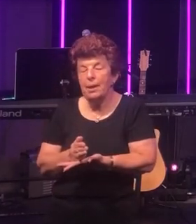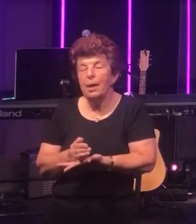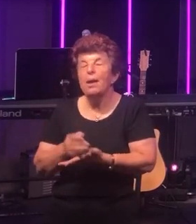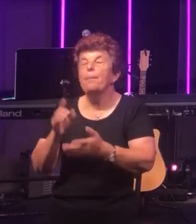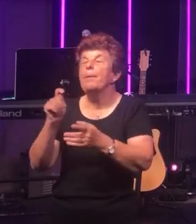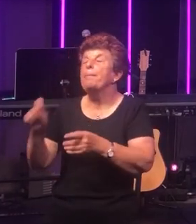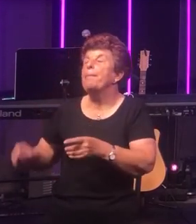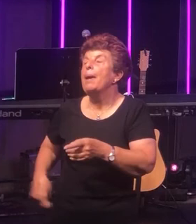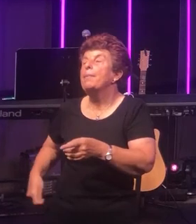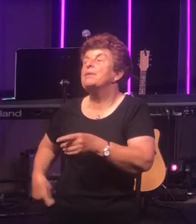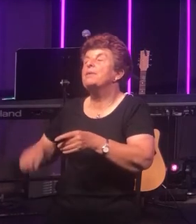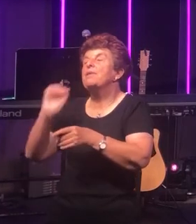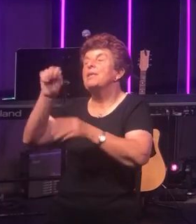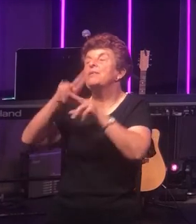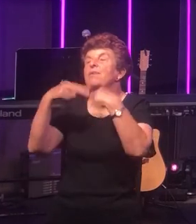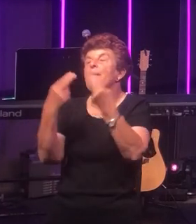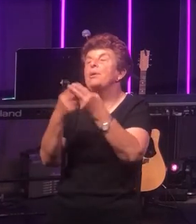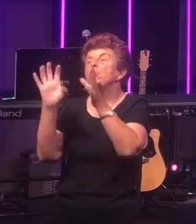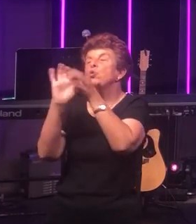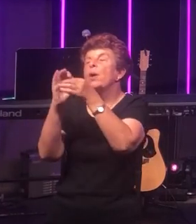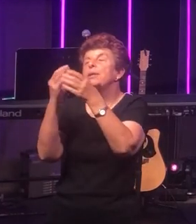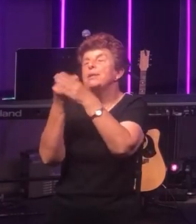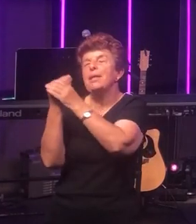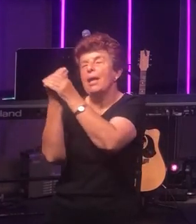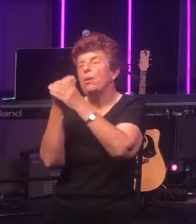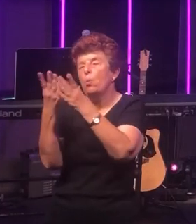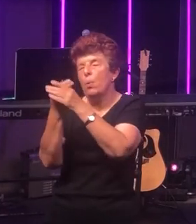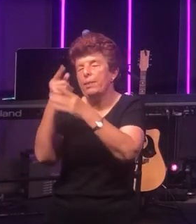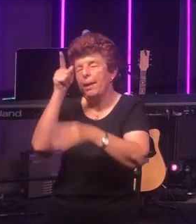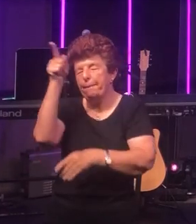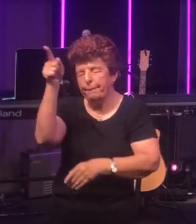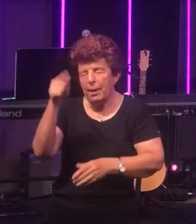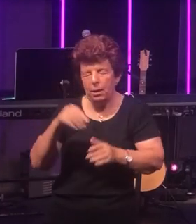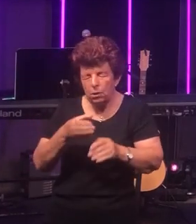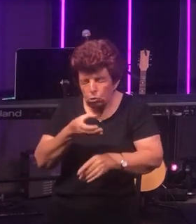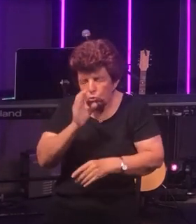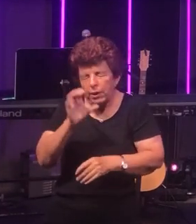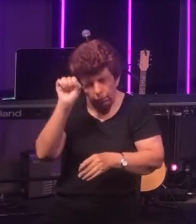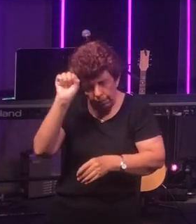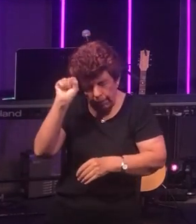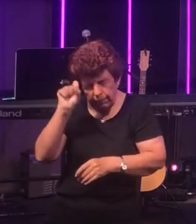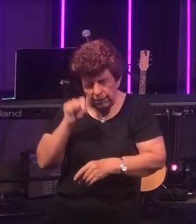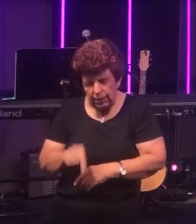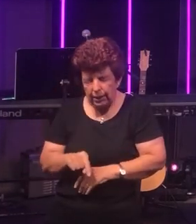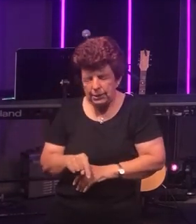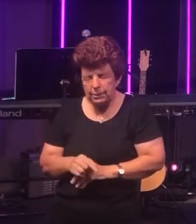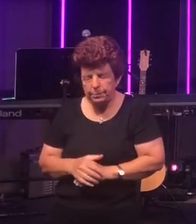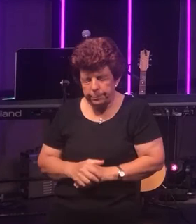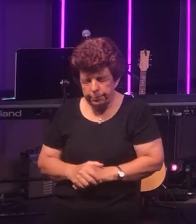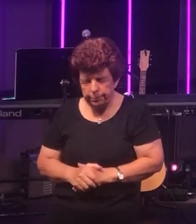united together with Him! Let's drink in remembrance of this...